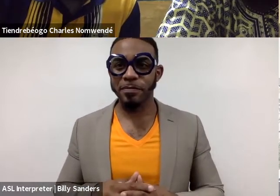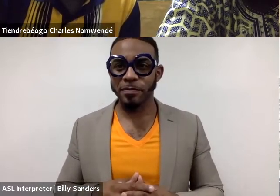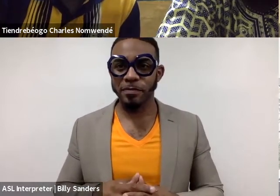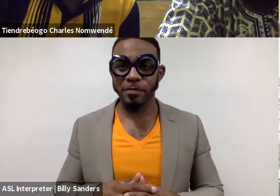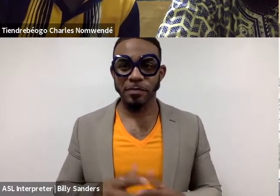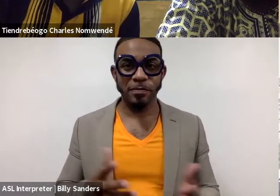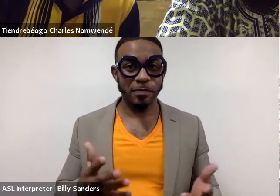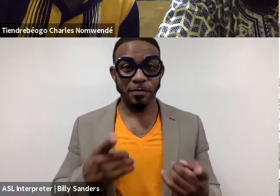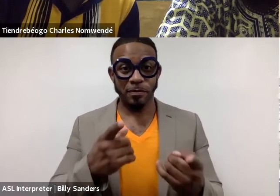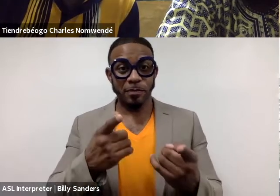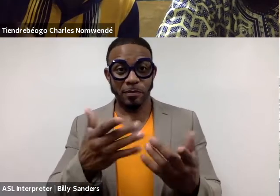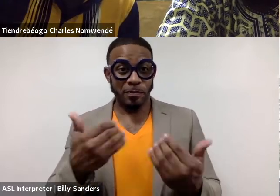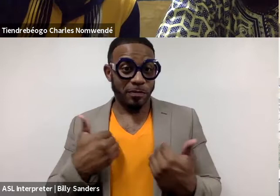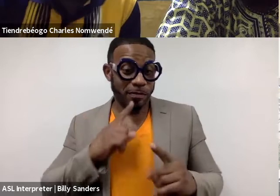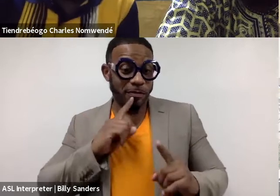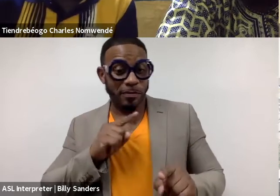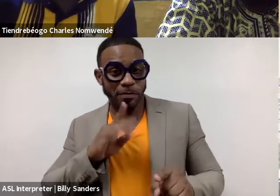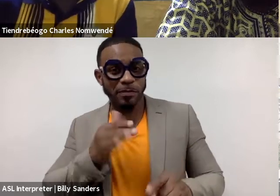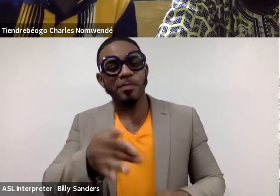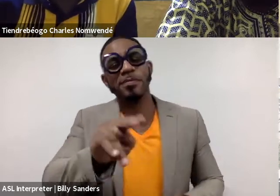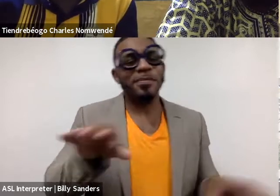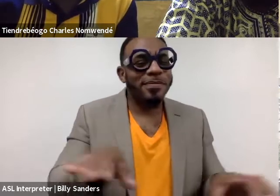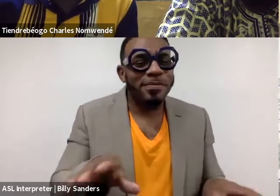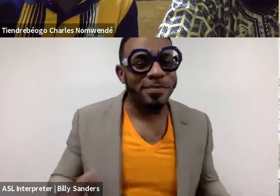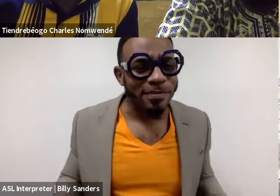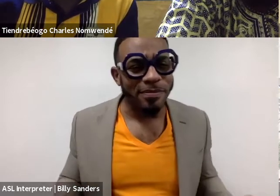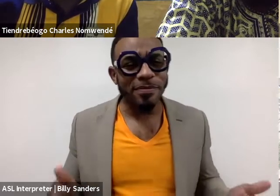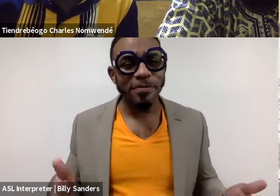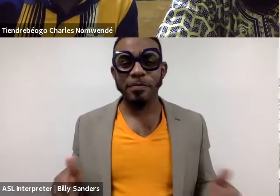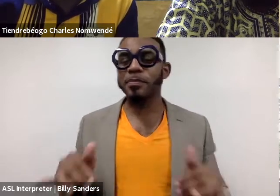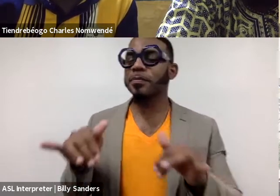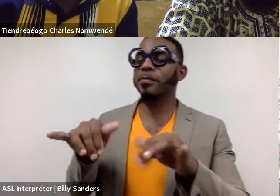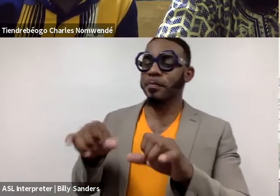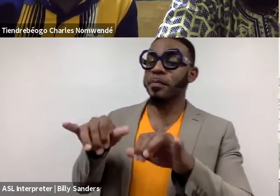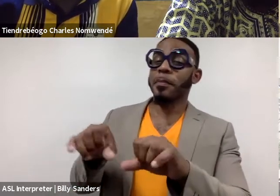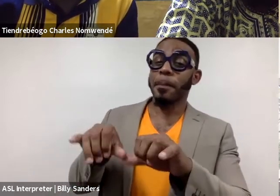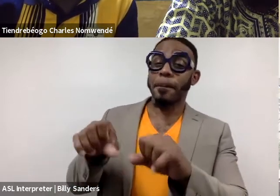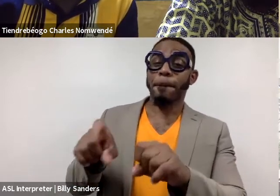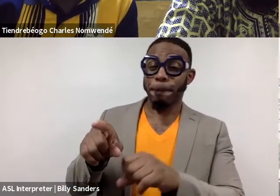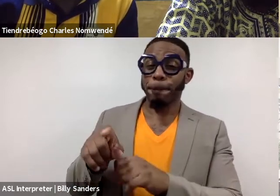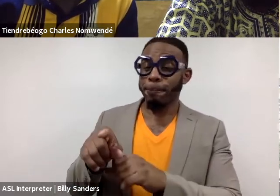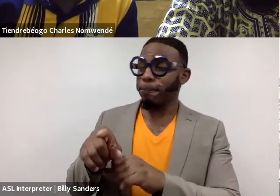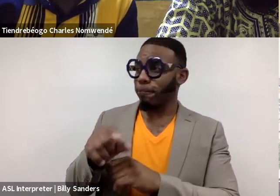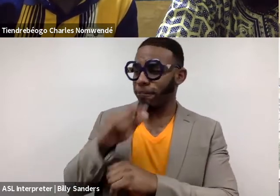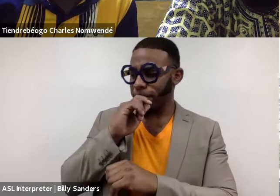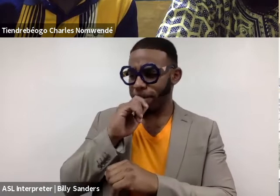You have the answer by your own action also. Yeah. And I think there's also something to be said,